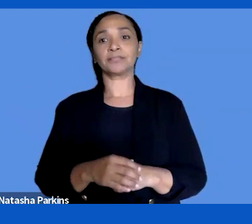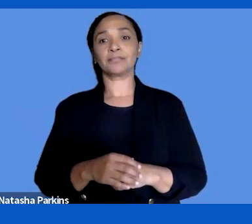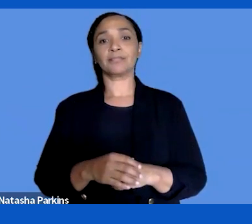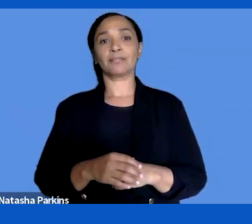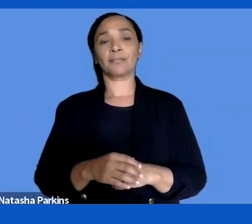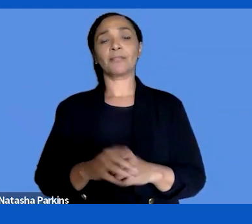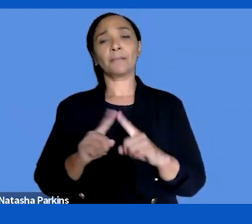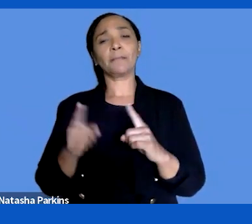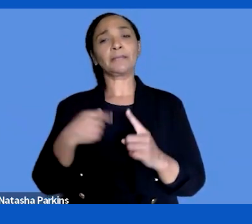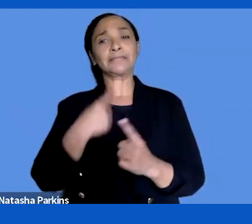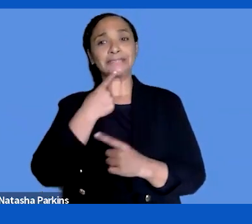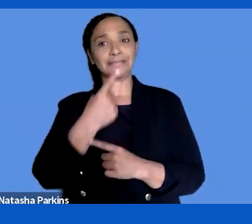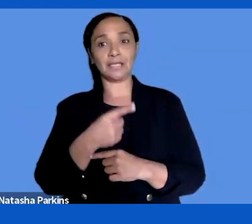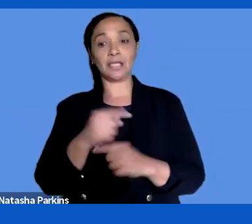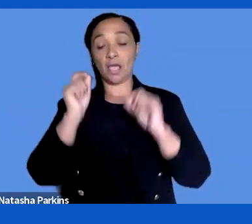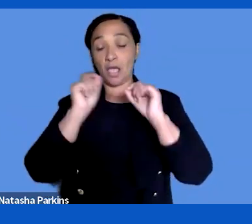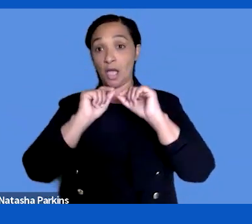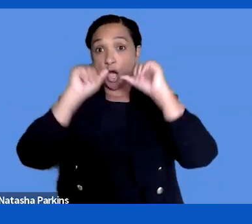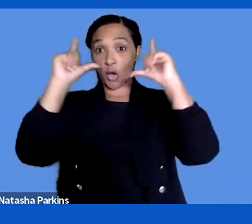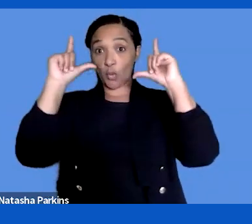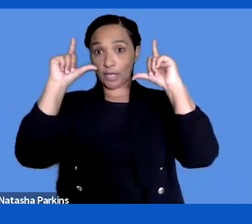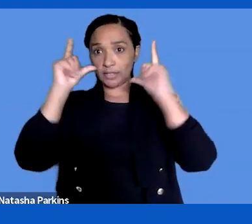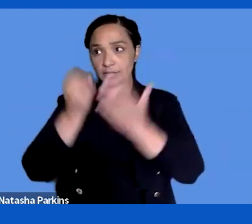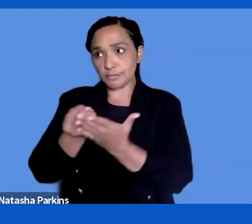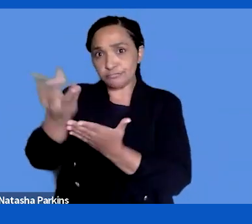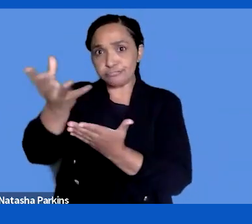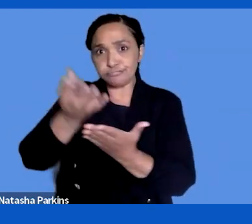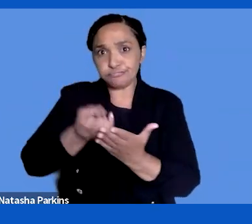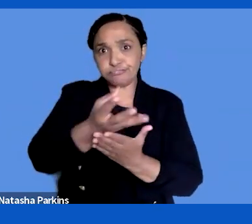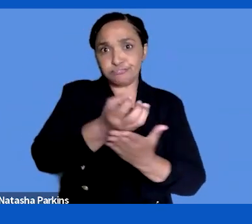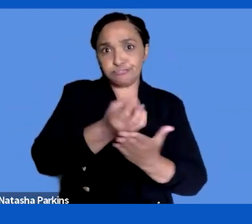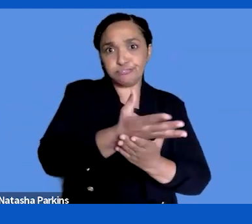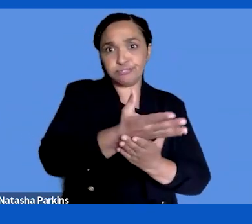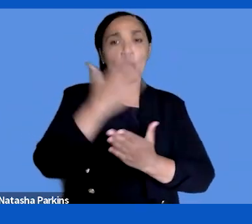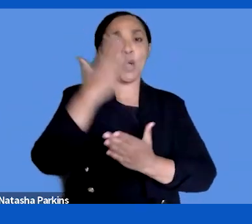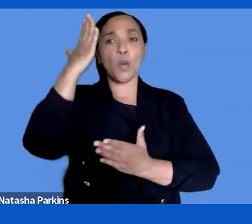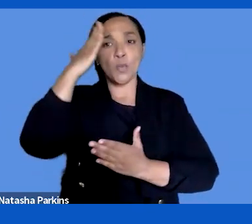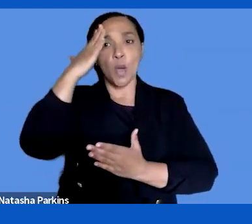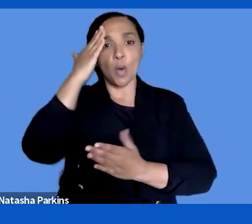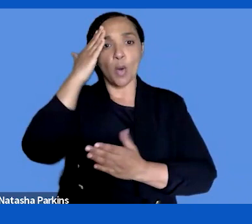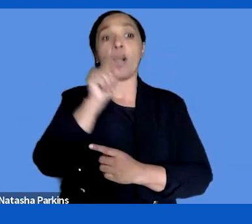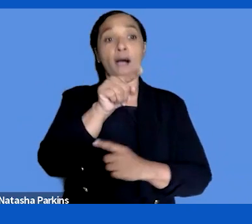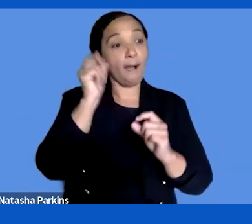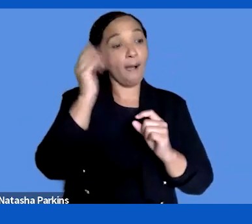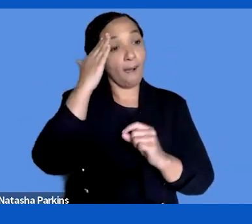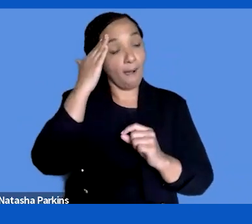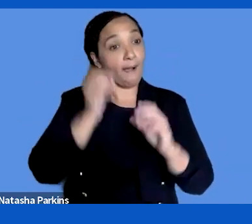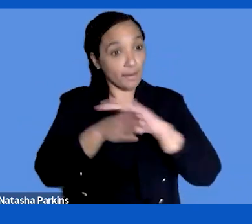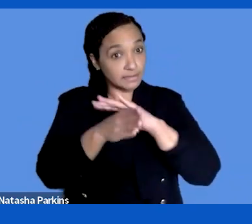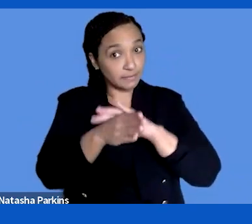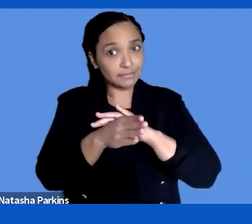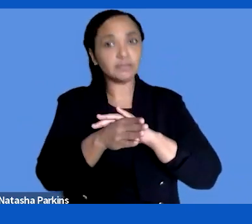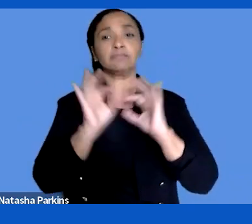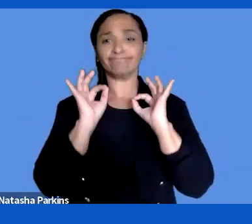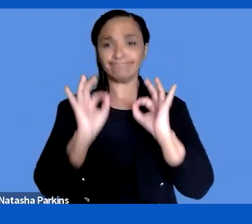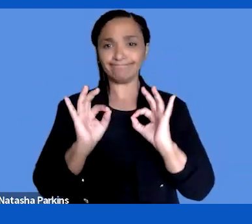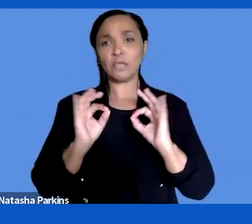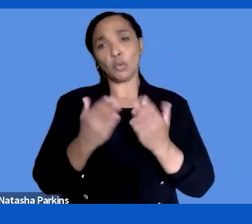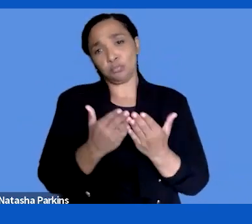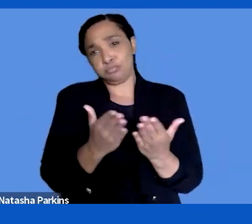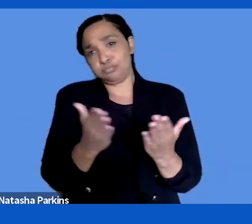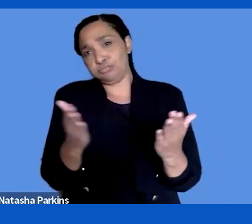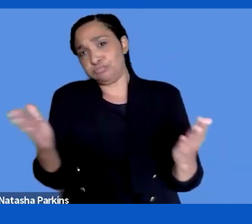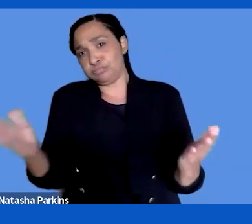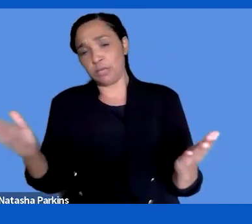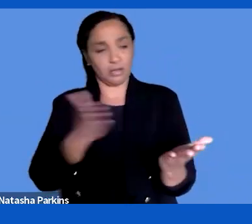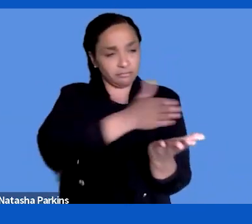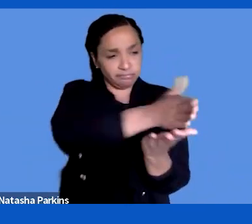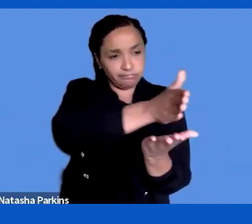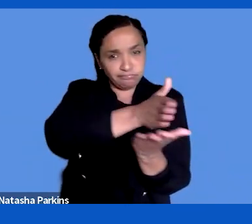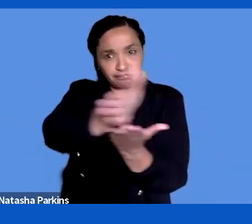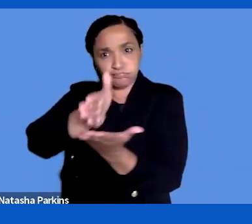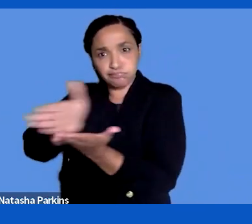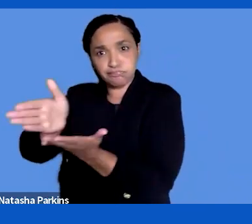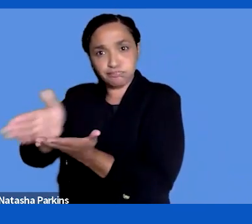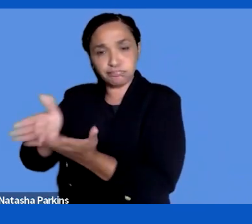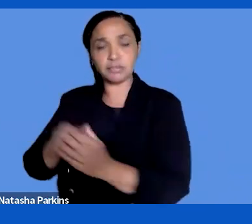awareness raising on accessibility as being very broad and a large range of needs, also for persons